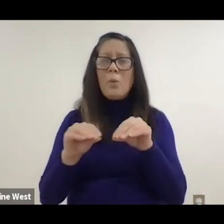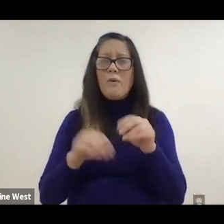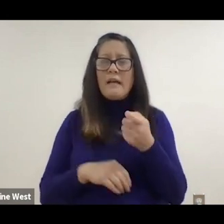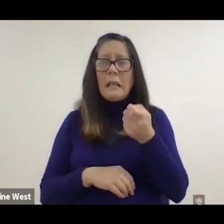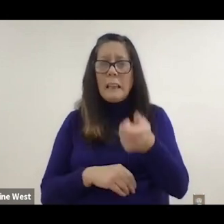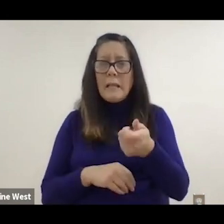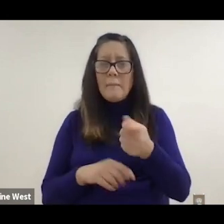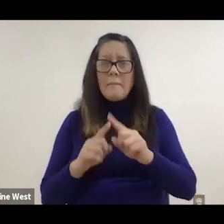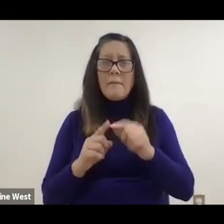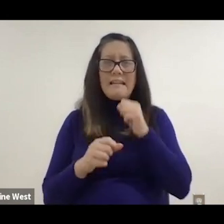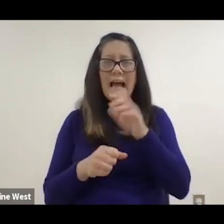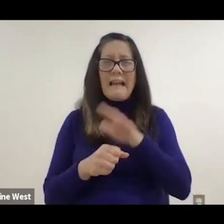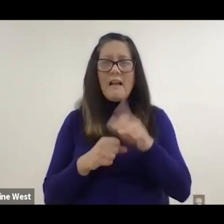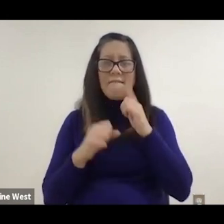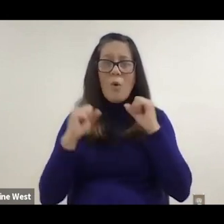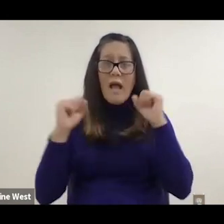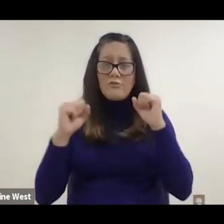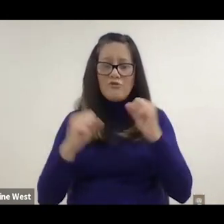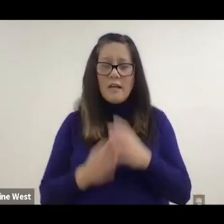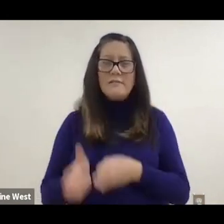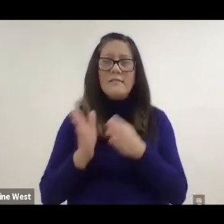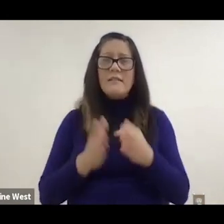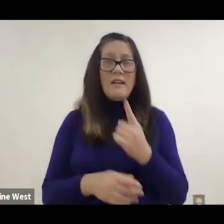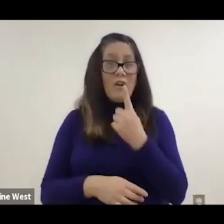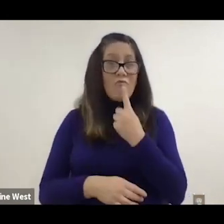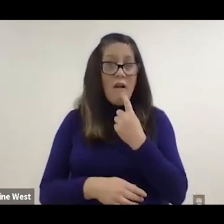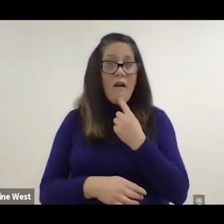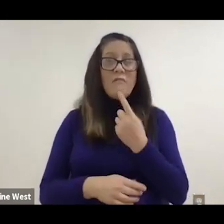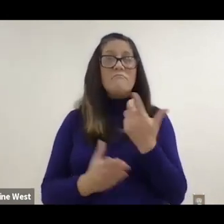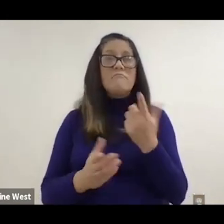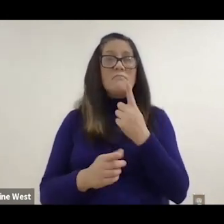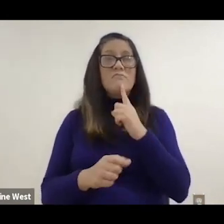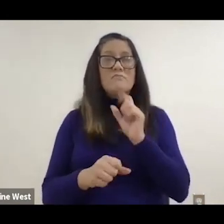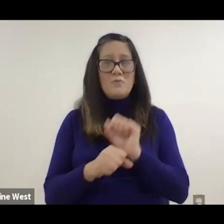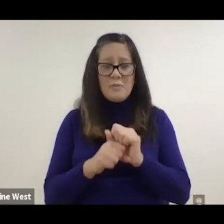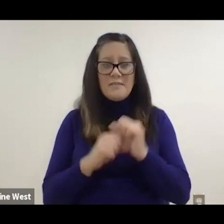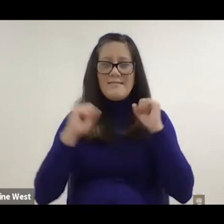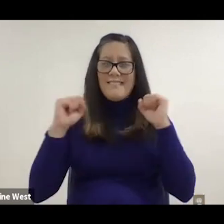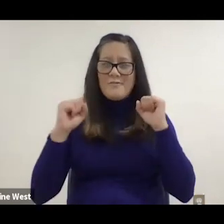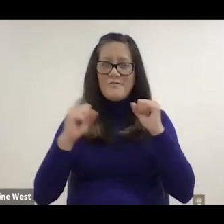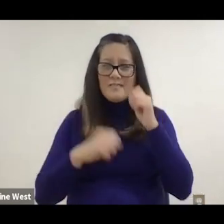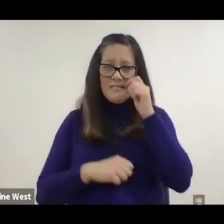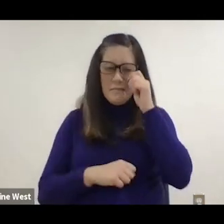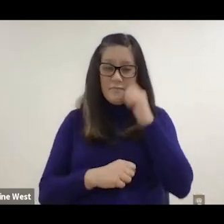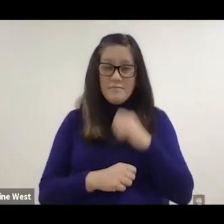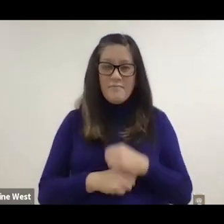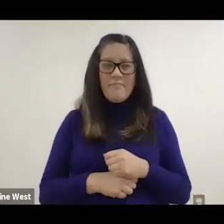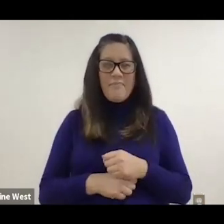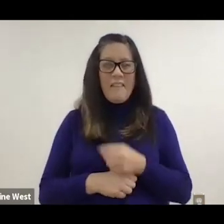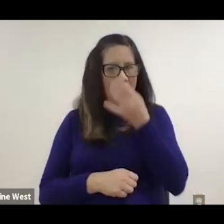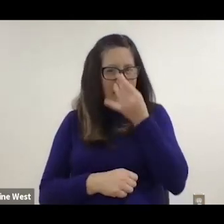not enough to generate exercise. And red is actually exercise. There's funny thing about this,